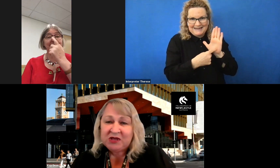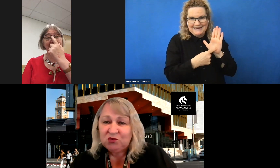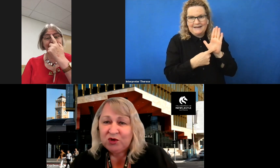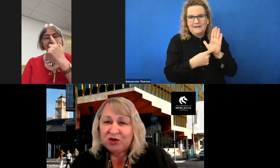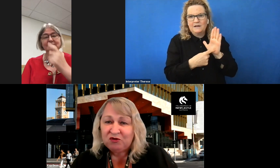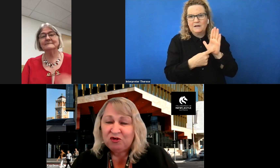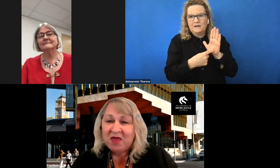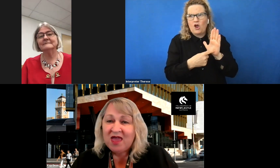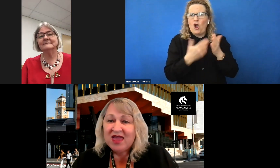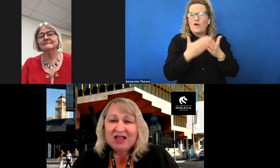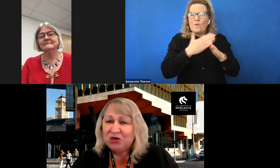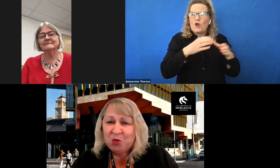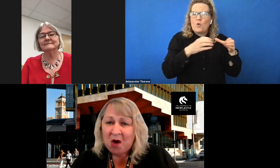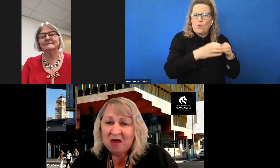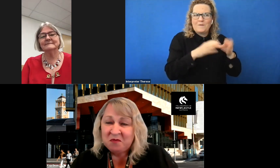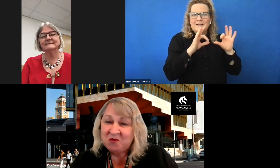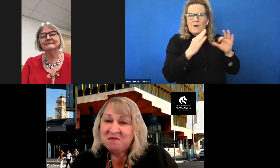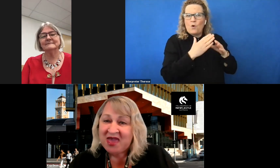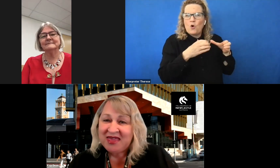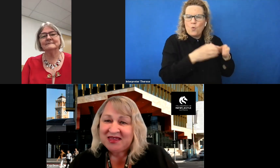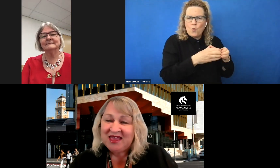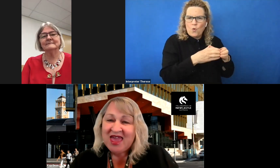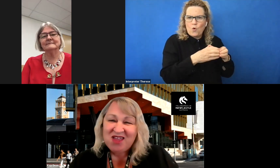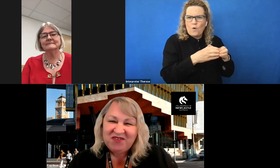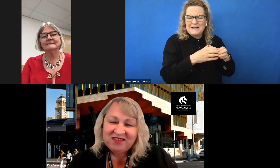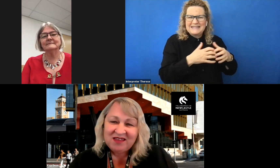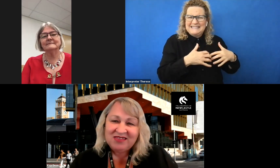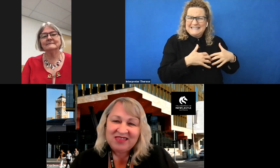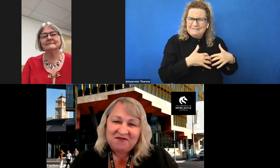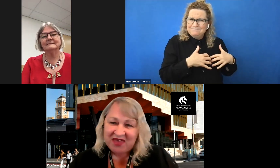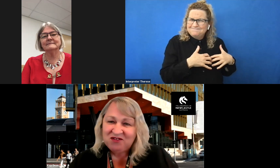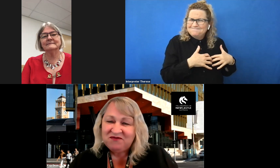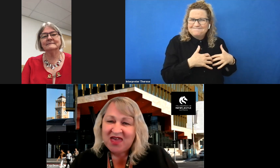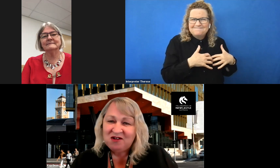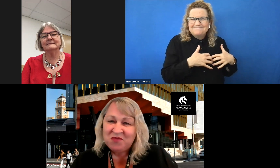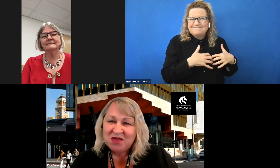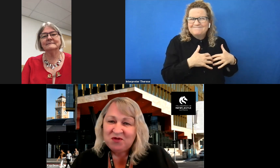special working group, it took a while but we made it. And I've seen the effect of that on people.